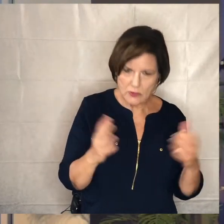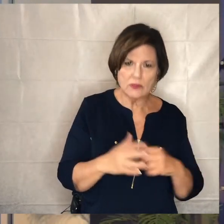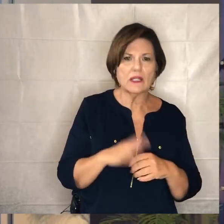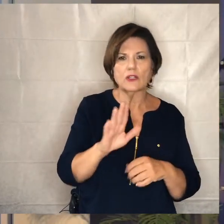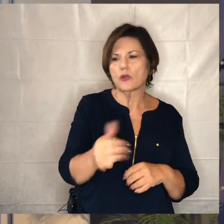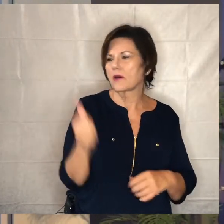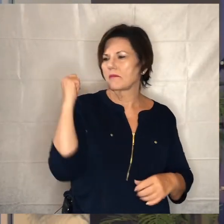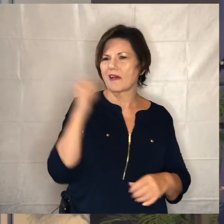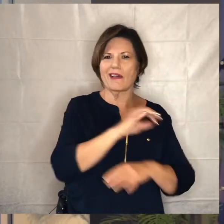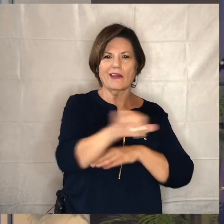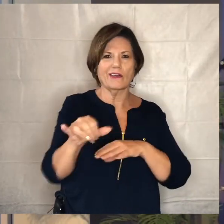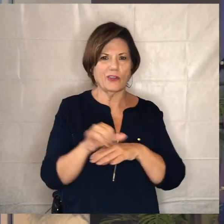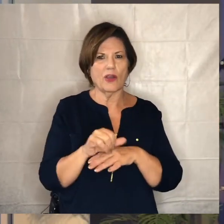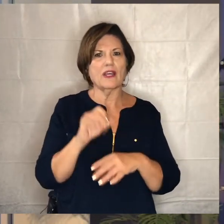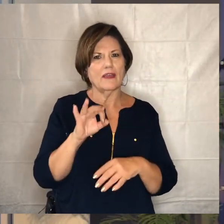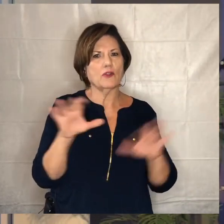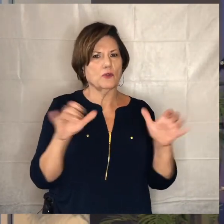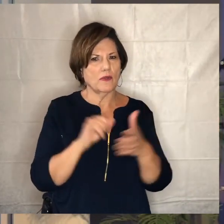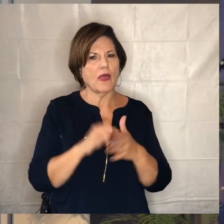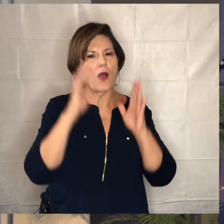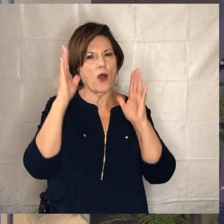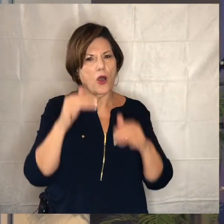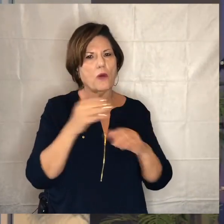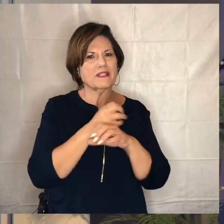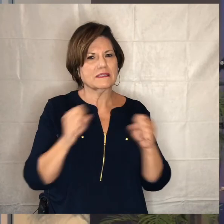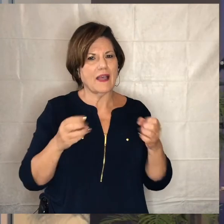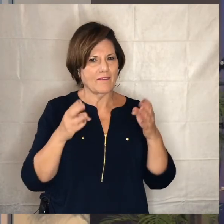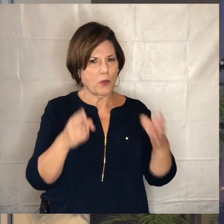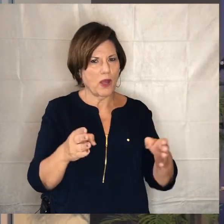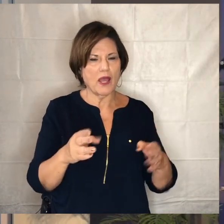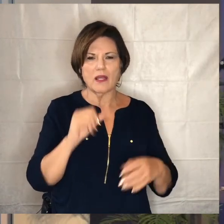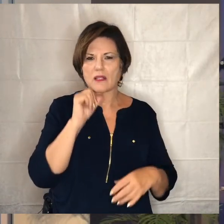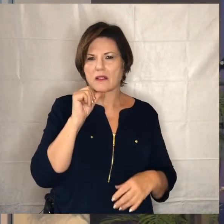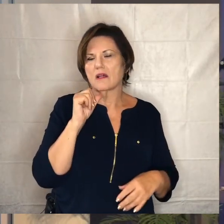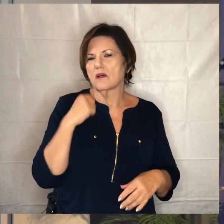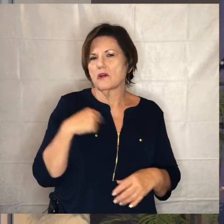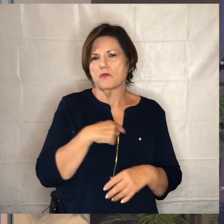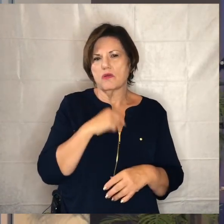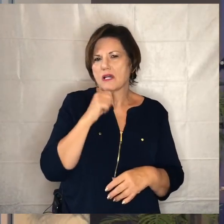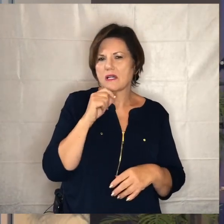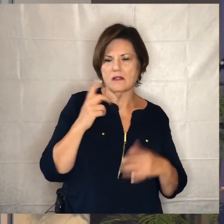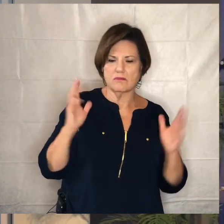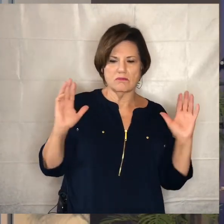backyard if you're going to do that hopefully you do that in a safe way but that's not our business to figure out how we can regulate what takes place in